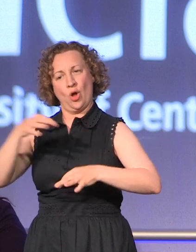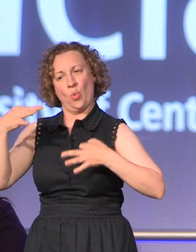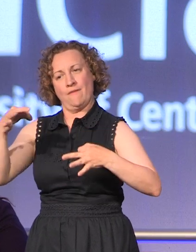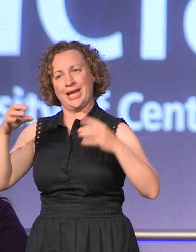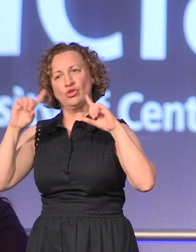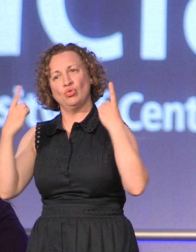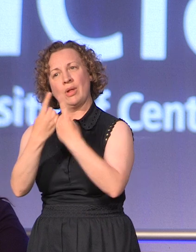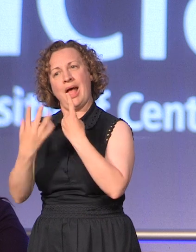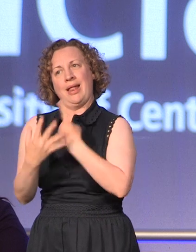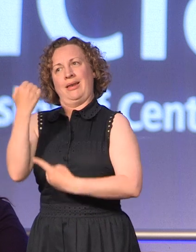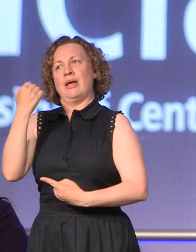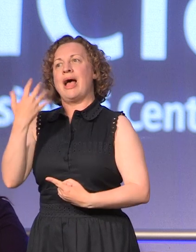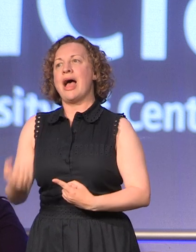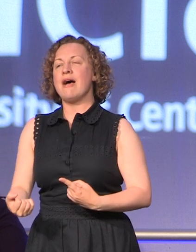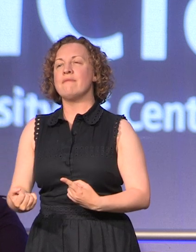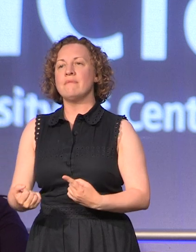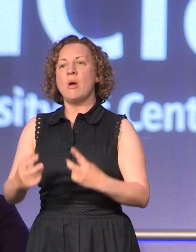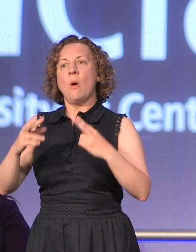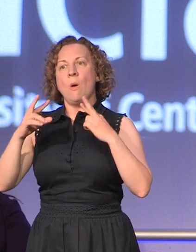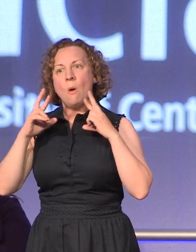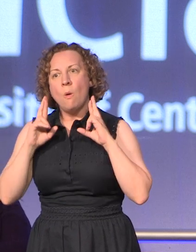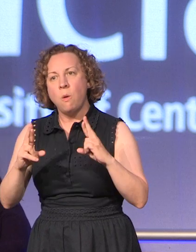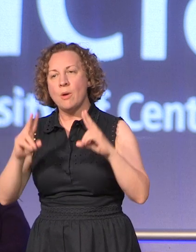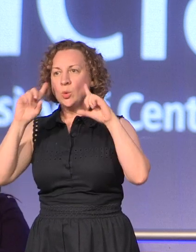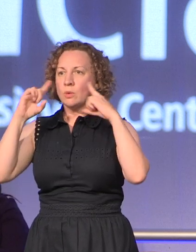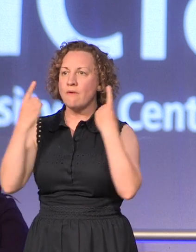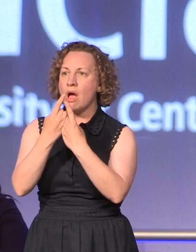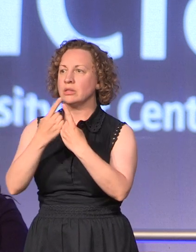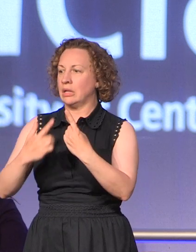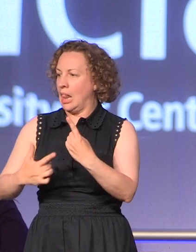that you have made the most of every moment of your time here but don't rush